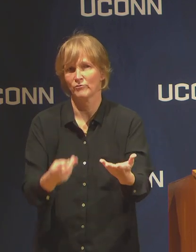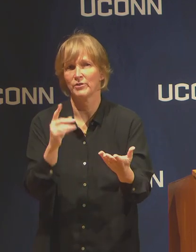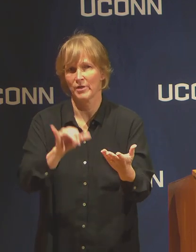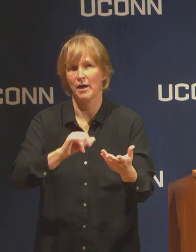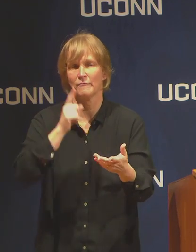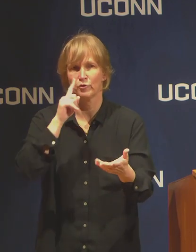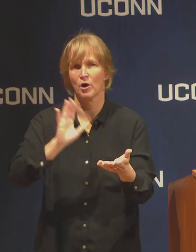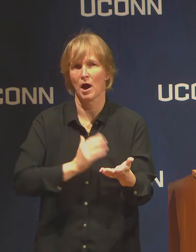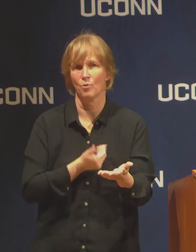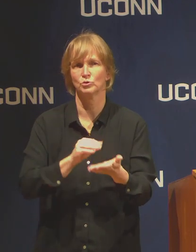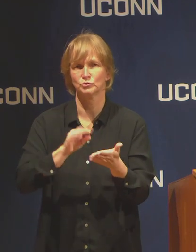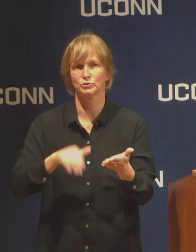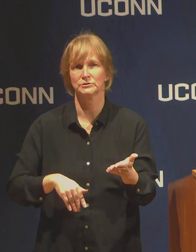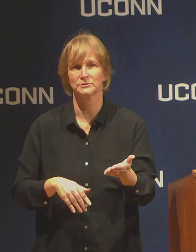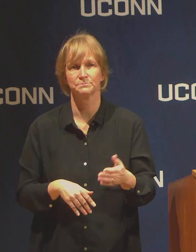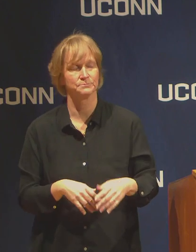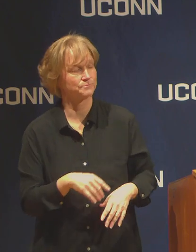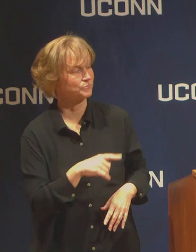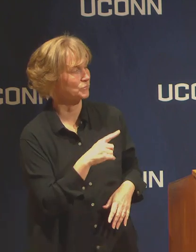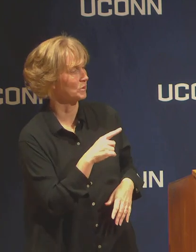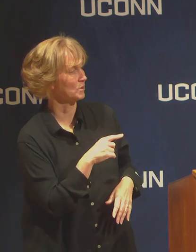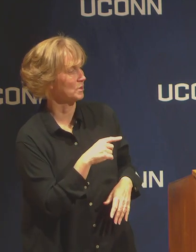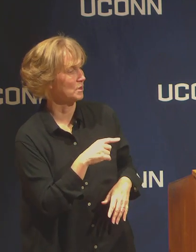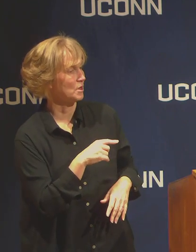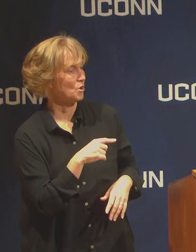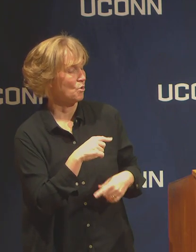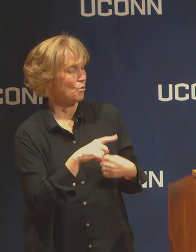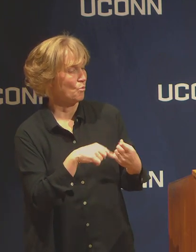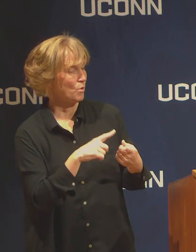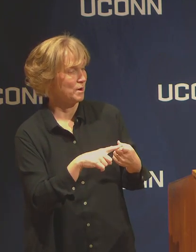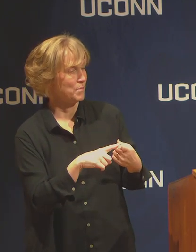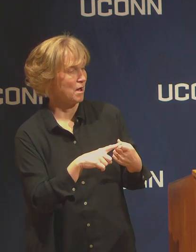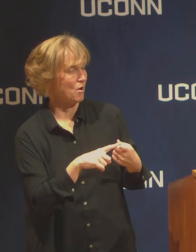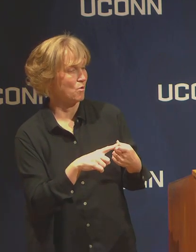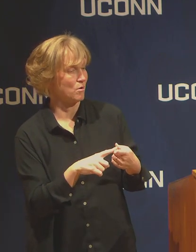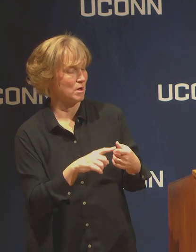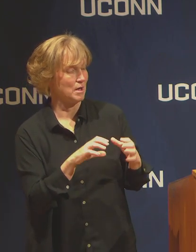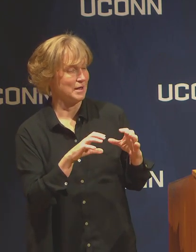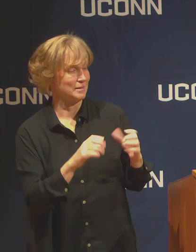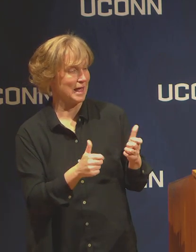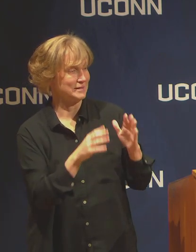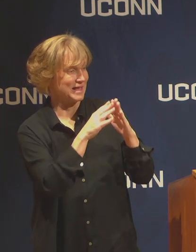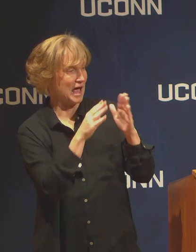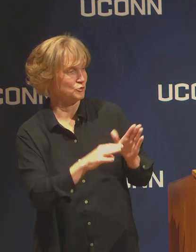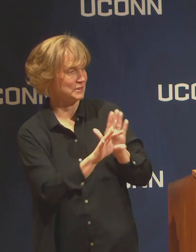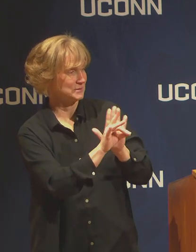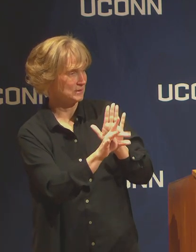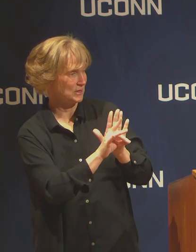Will class housing selection times for 2020, 2021 be affected?